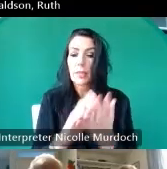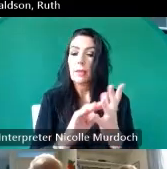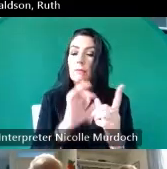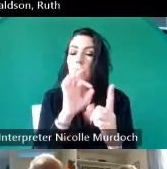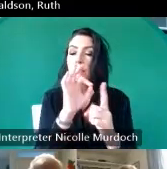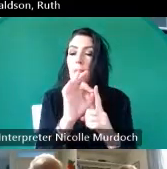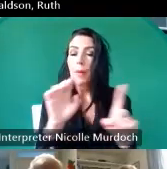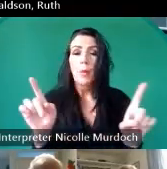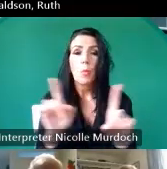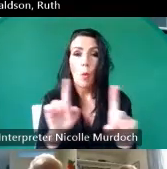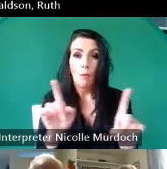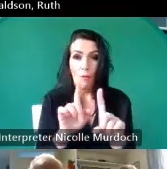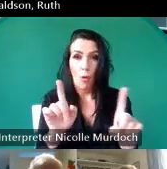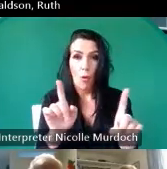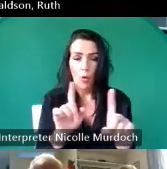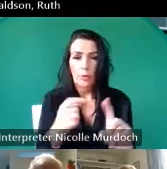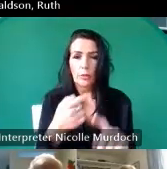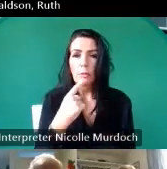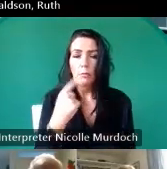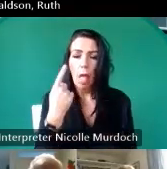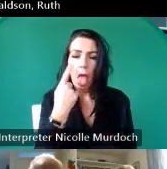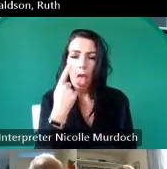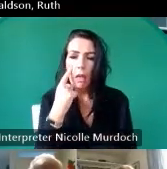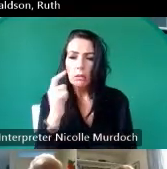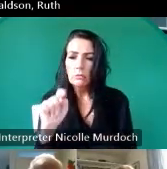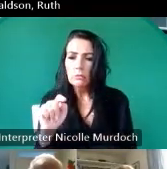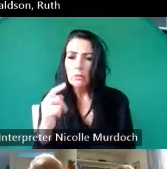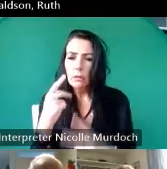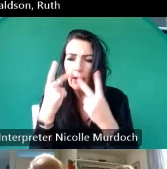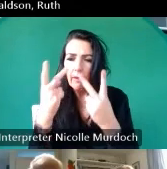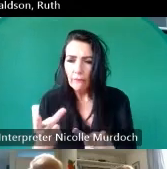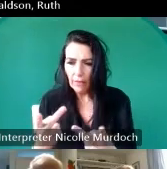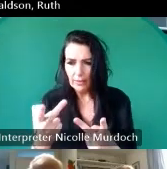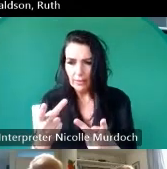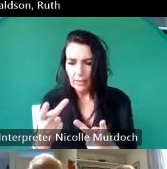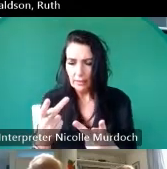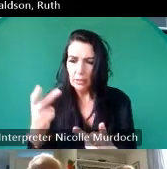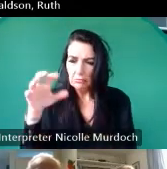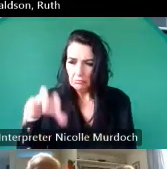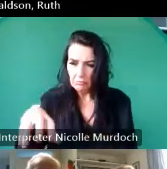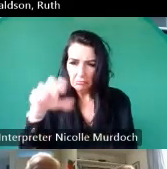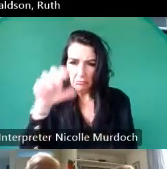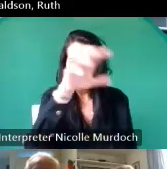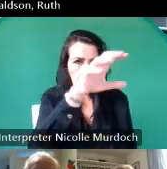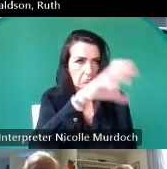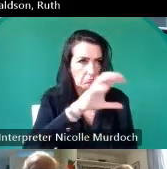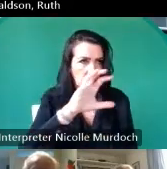that people would use the map to actually visit the sites where stories took place and we tried